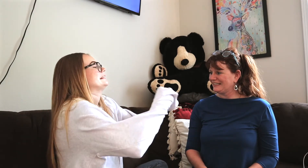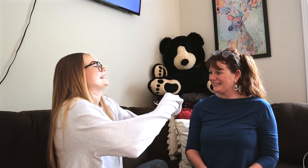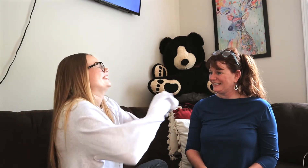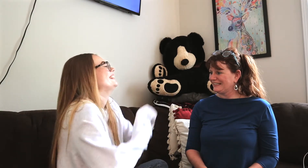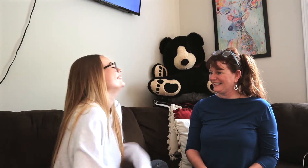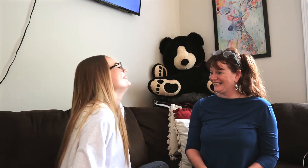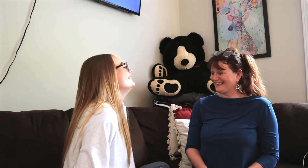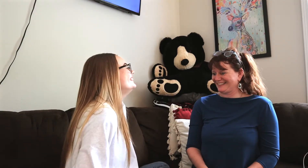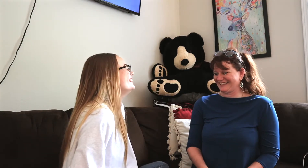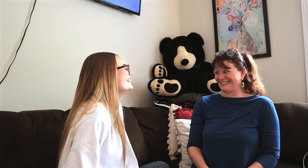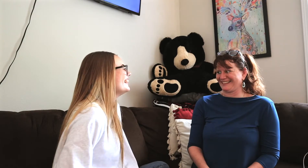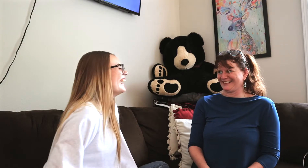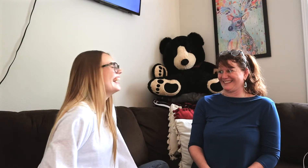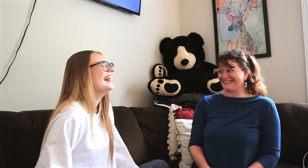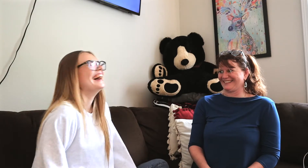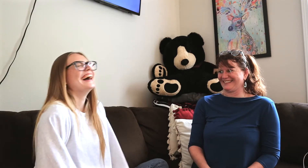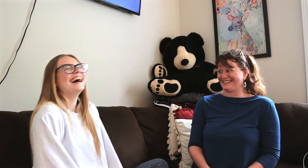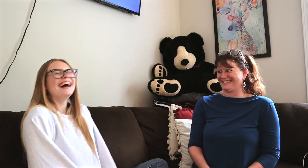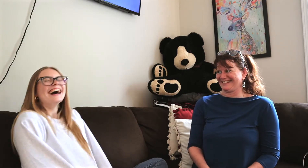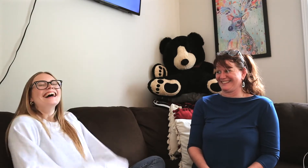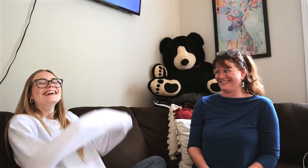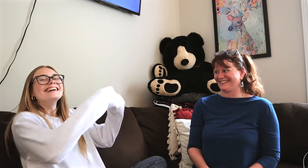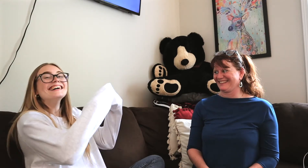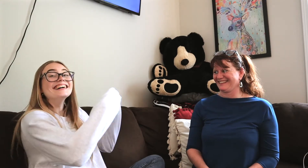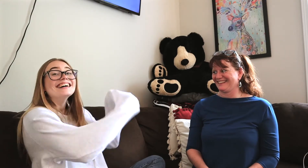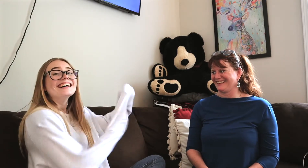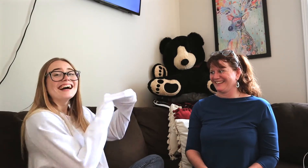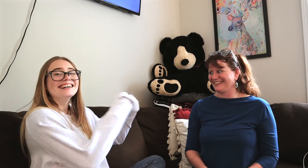*both laugh*